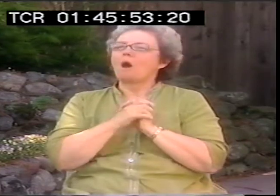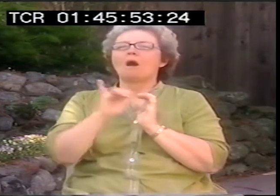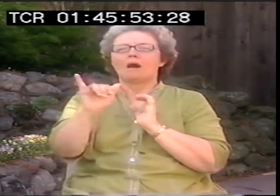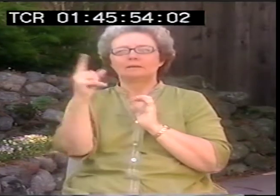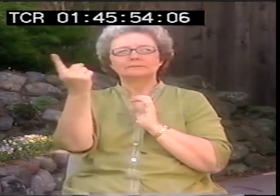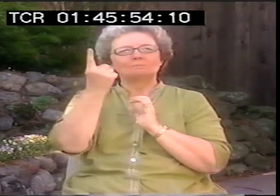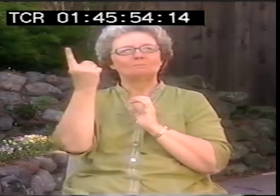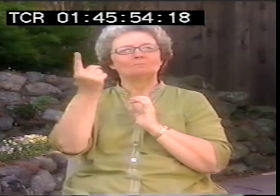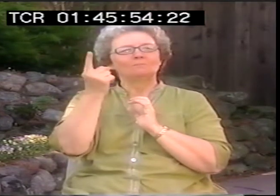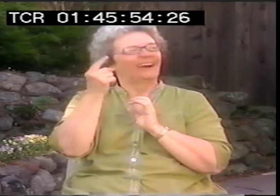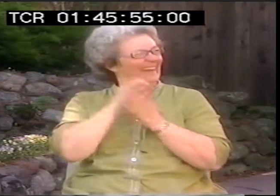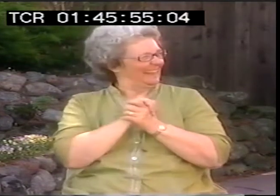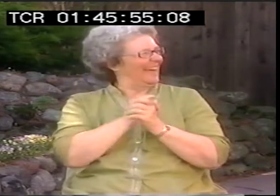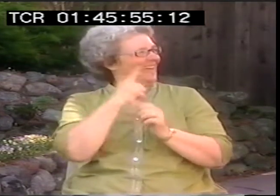I can't remember exactly. Wait a minute.